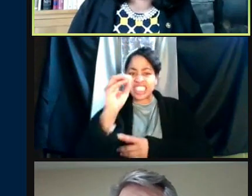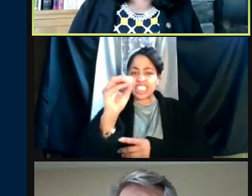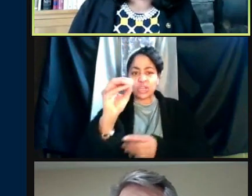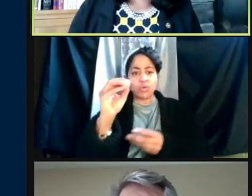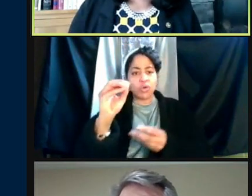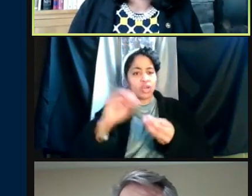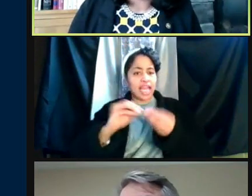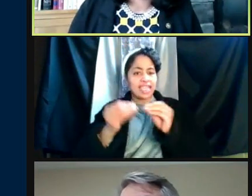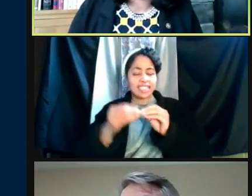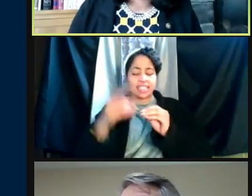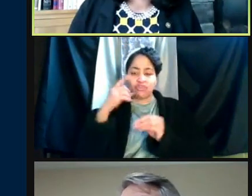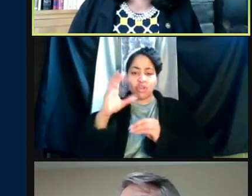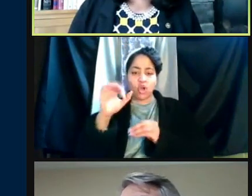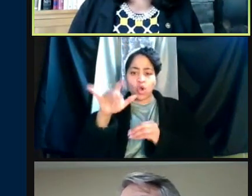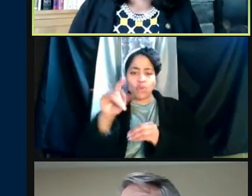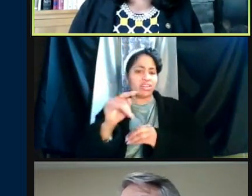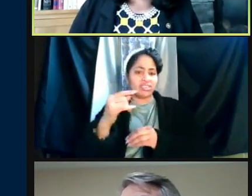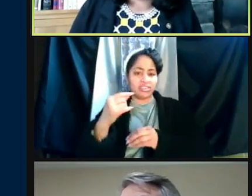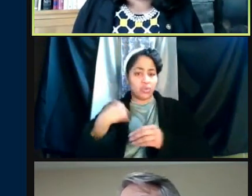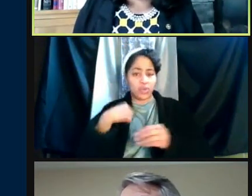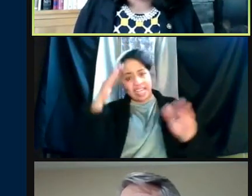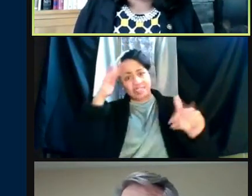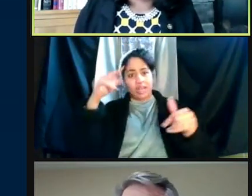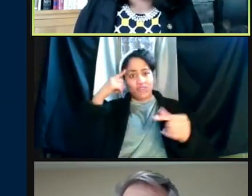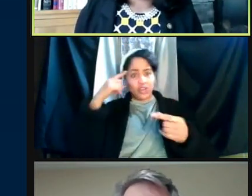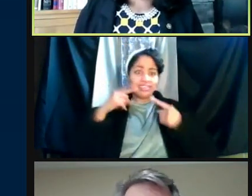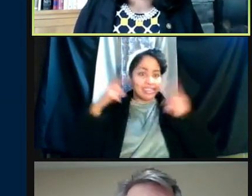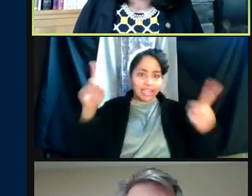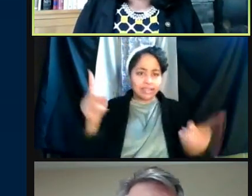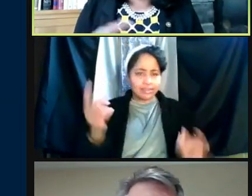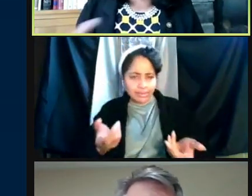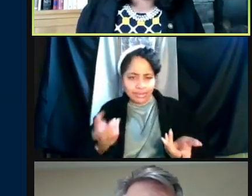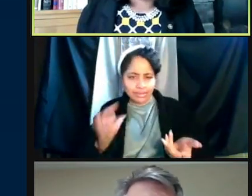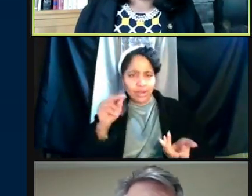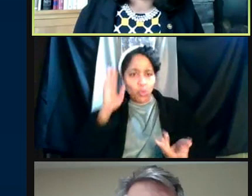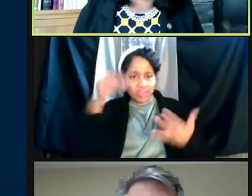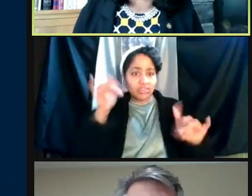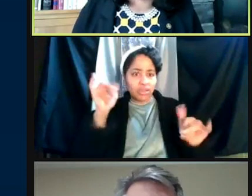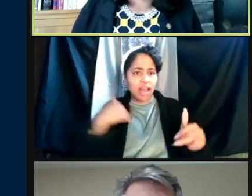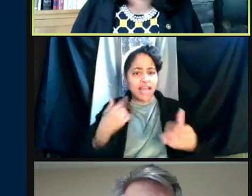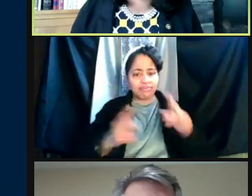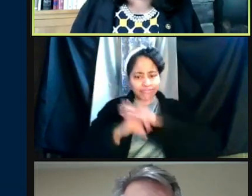is not what we're looking for success, that there's gonna be cases, but we certainly don't wanna have large outbreaks